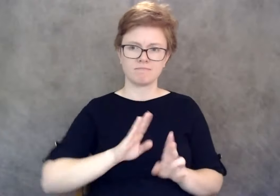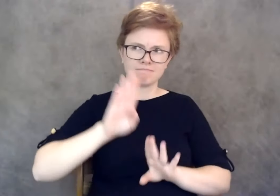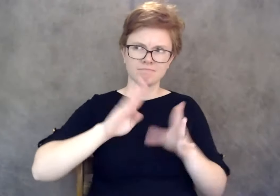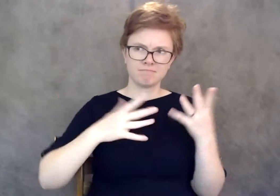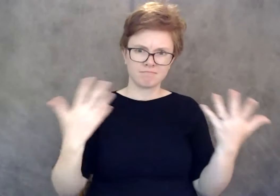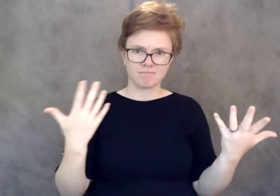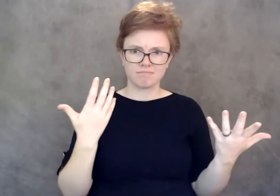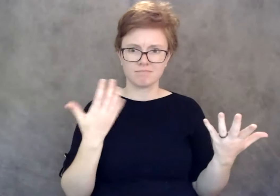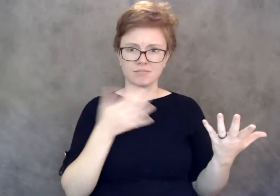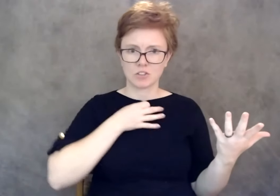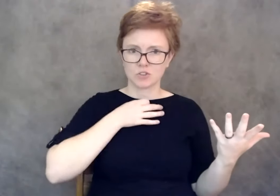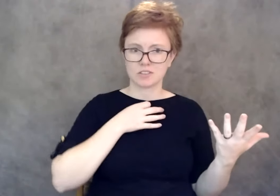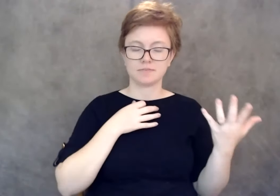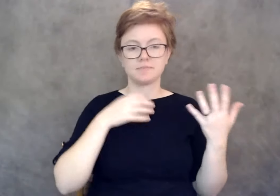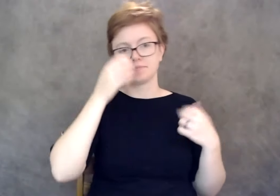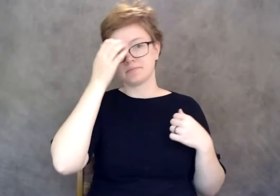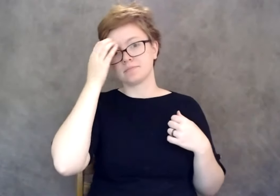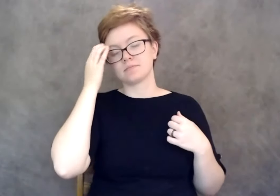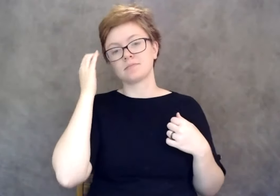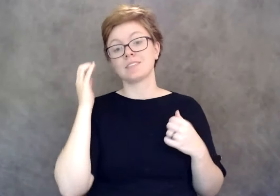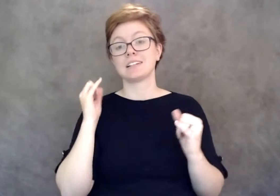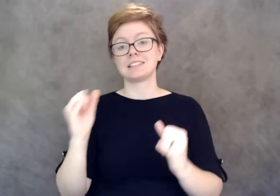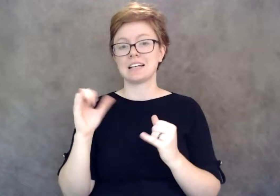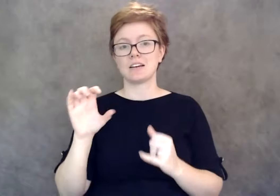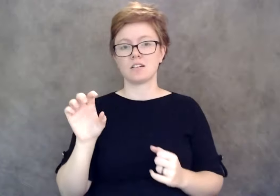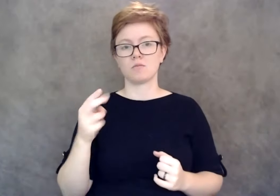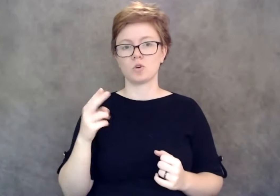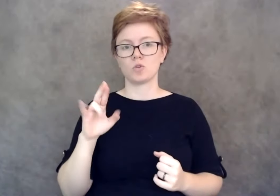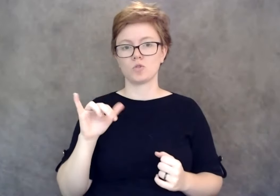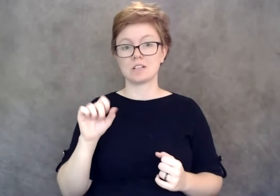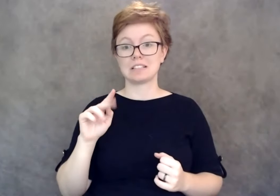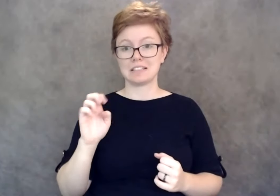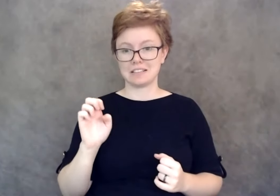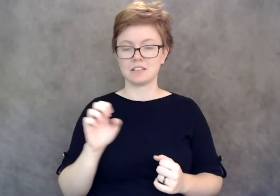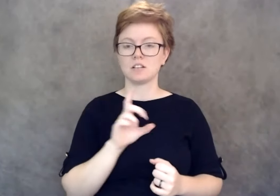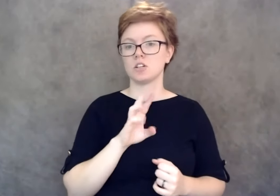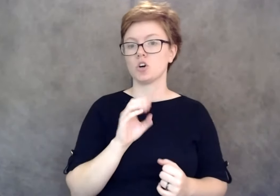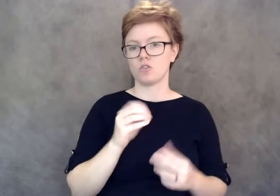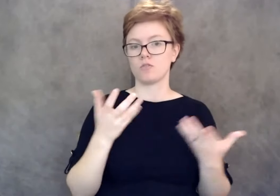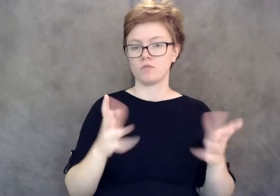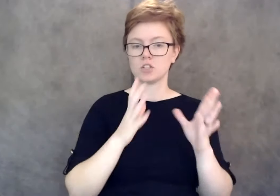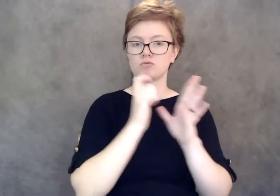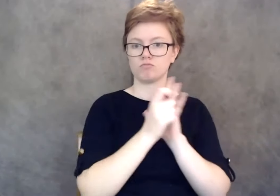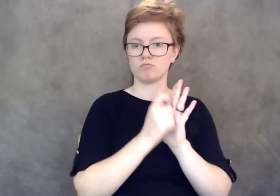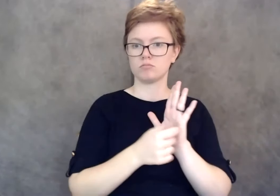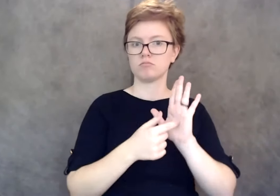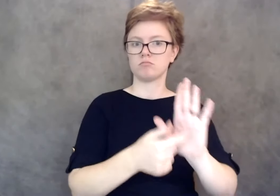And so, similar to what Christine said, we've actually done a know your rights guide on wearing masks and accommodation that's on our website.